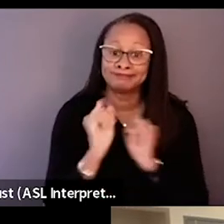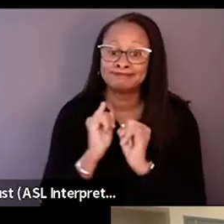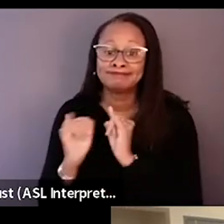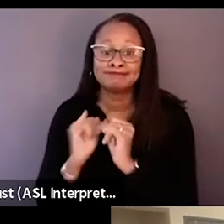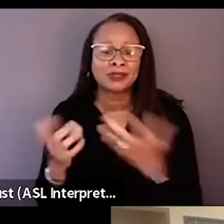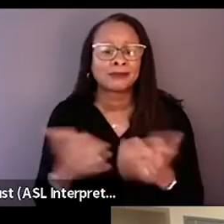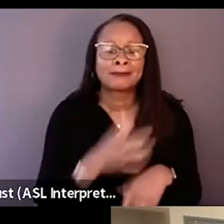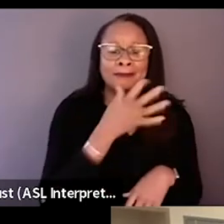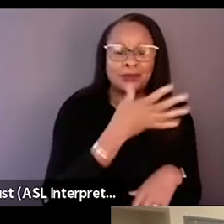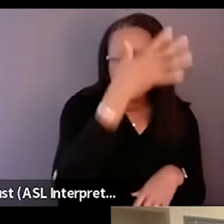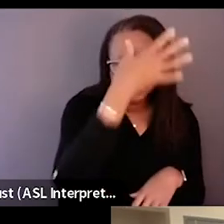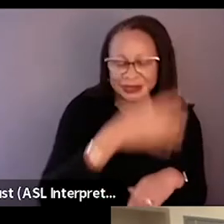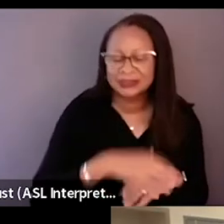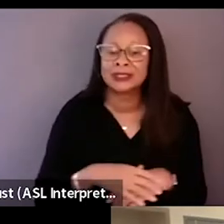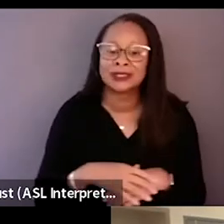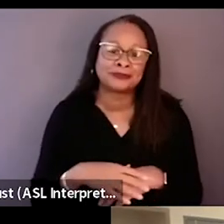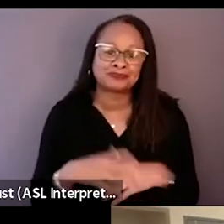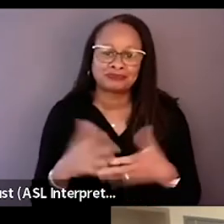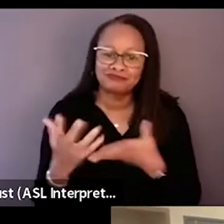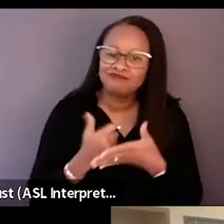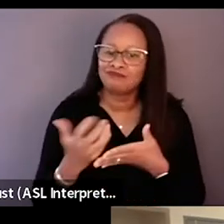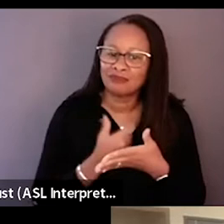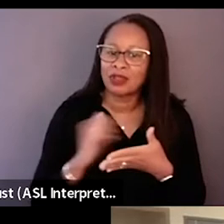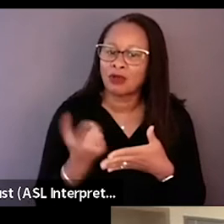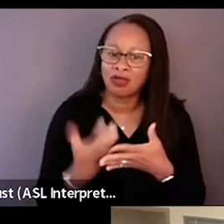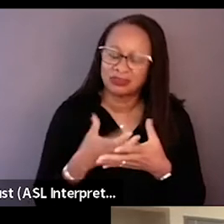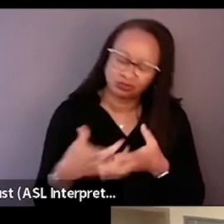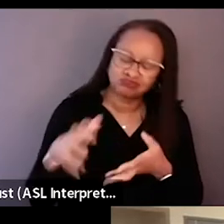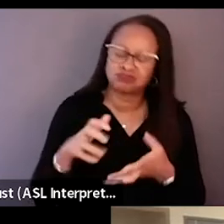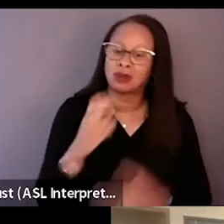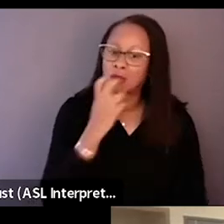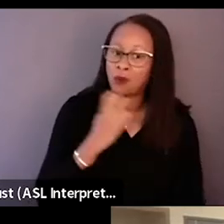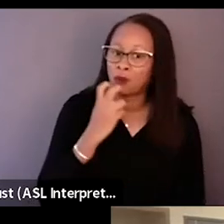just getting all this like rich, like oral history. And on the flip side of that,